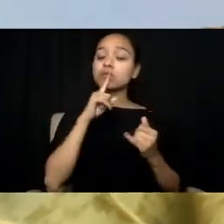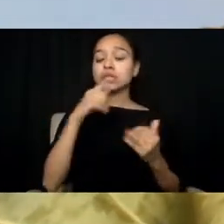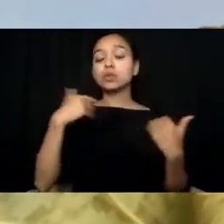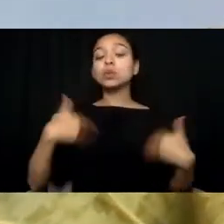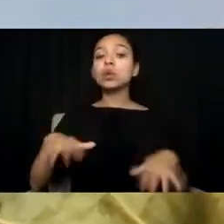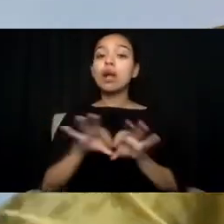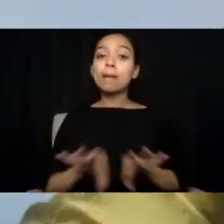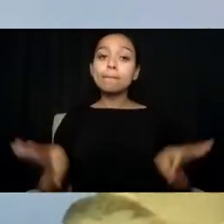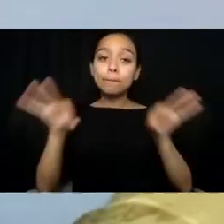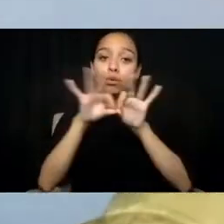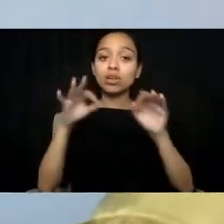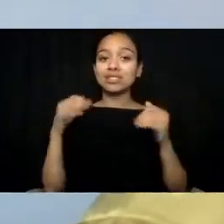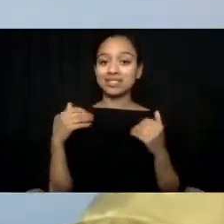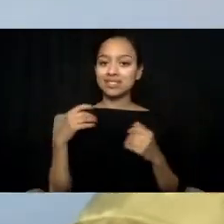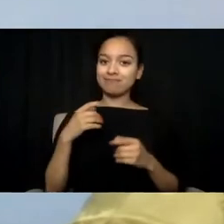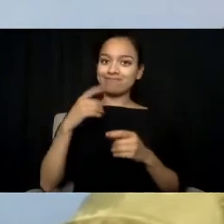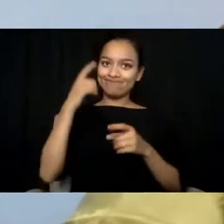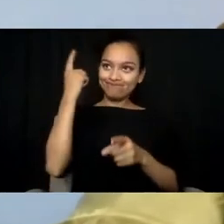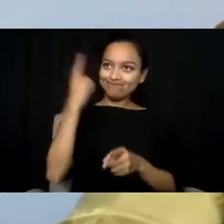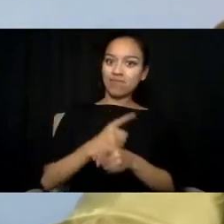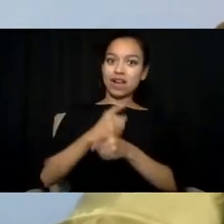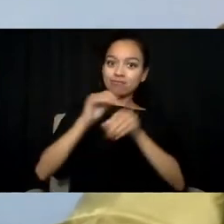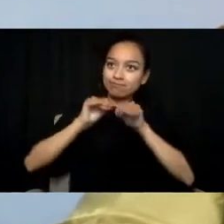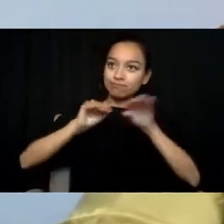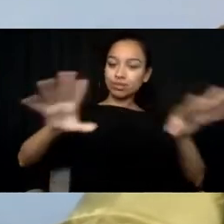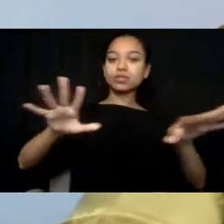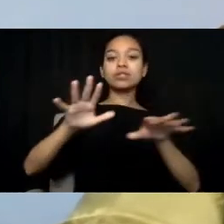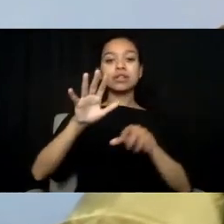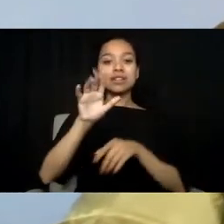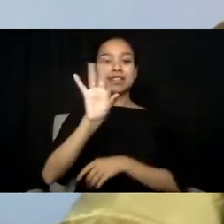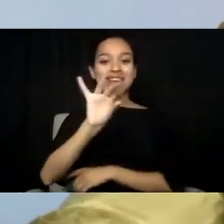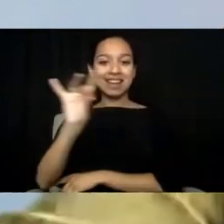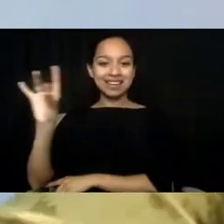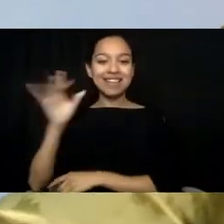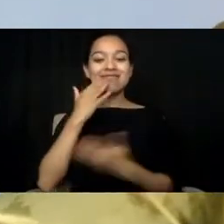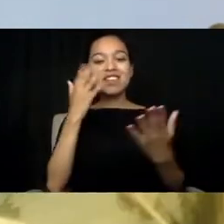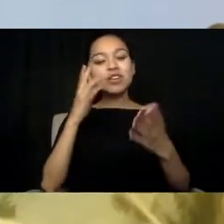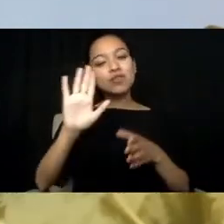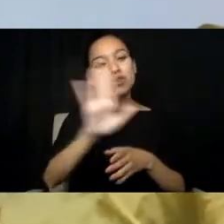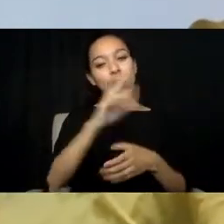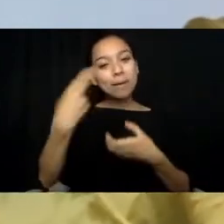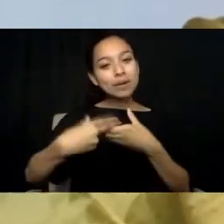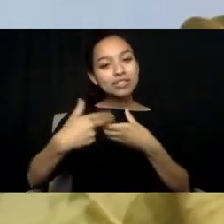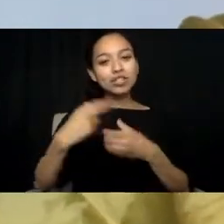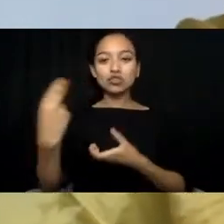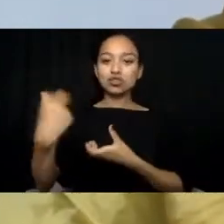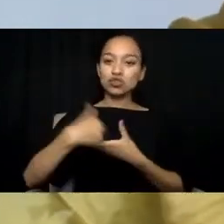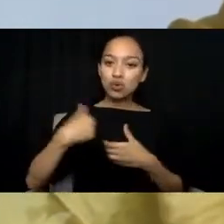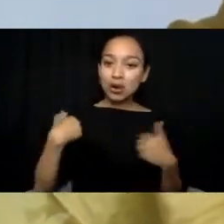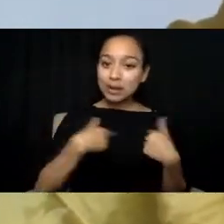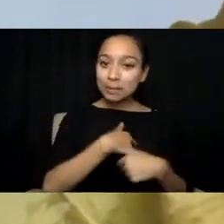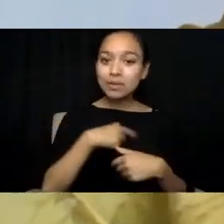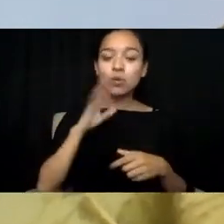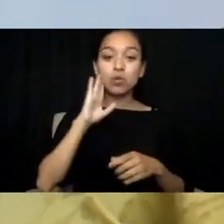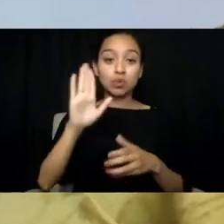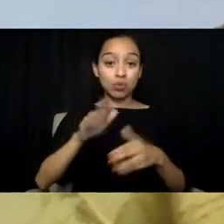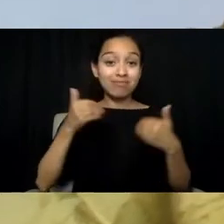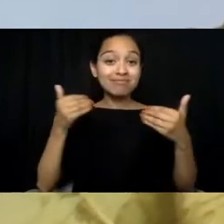so I thank you so much for your participation and for joining me. We're going to take a break to cue up our keynote speakers,